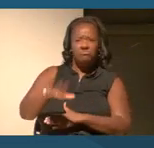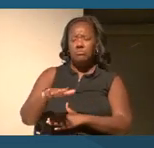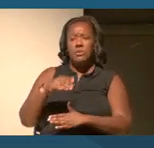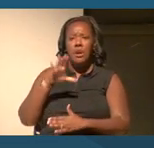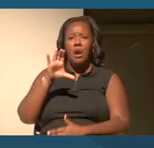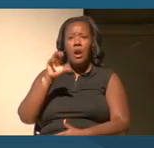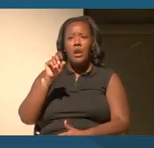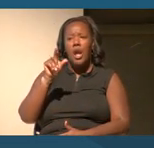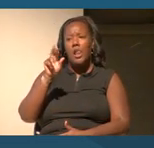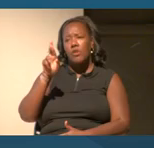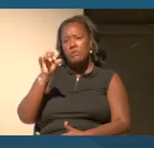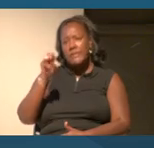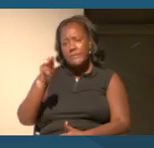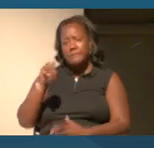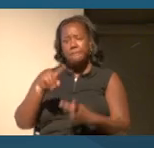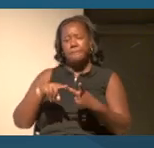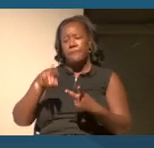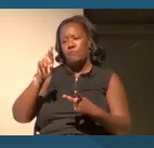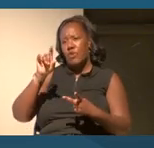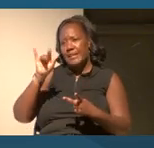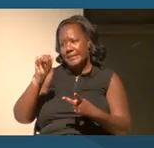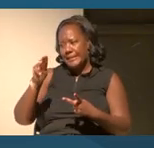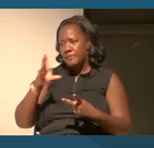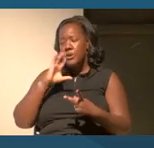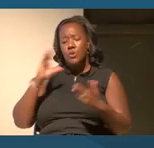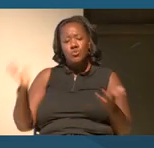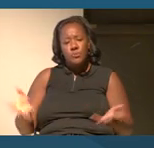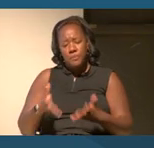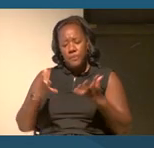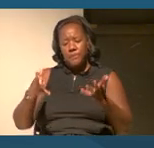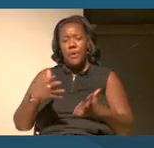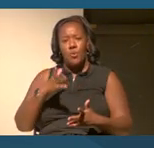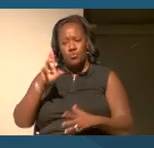racial equality, self-love and belonging.